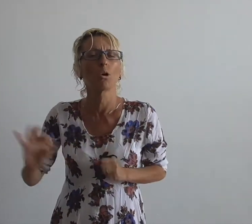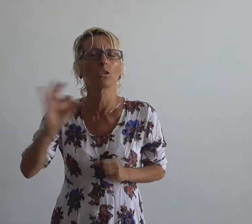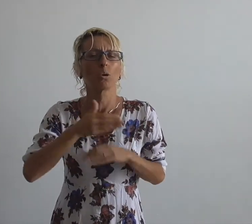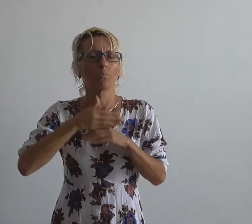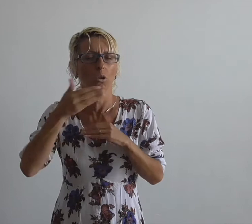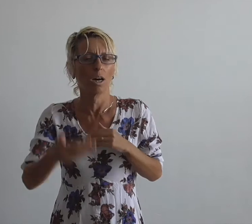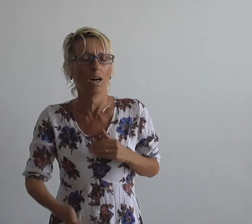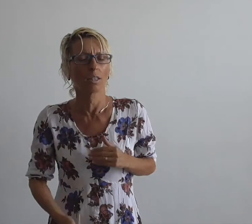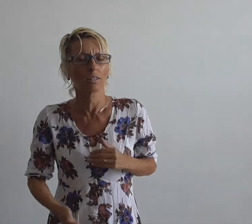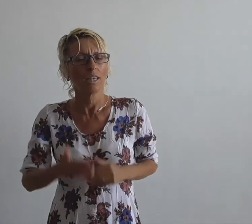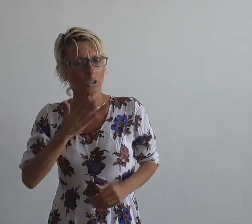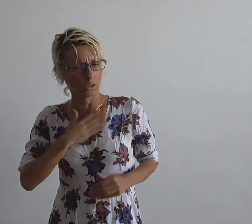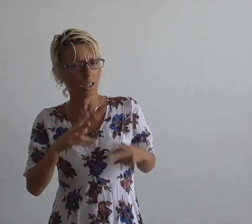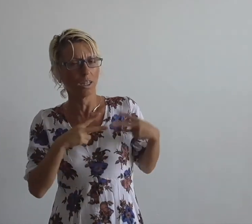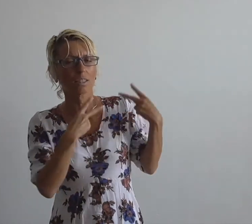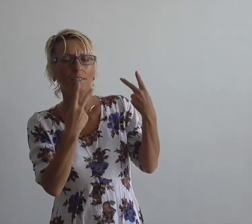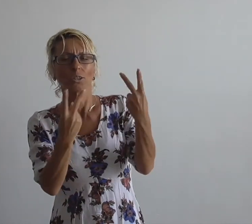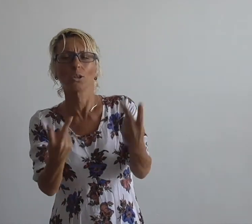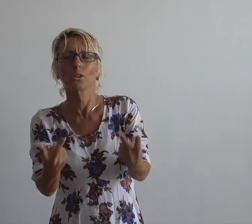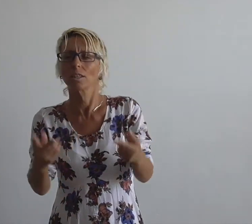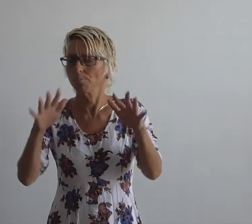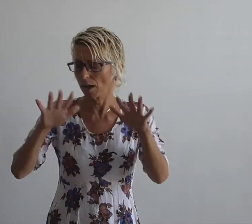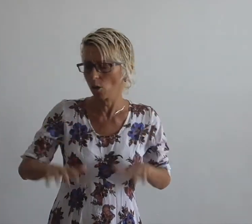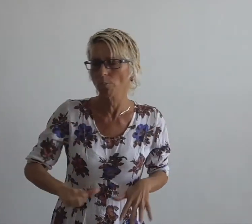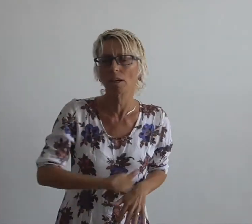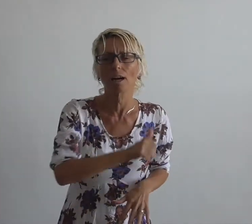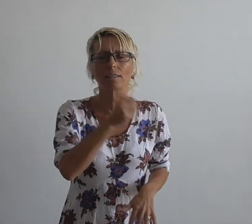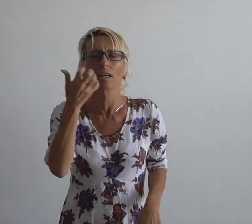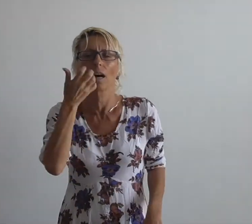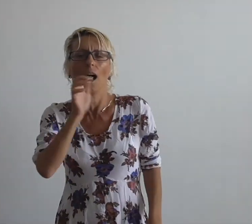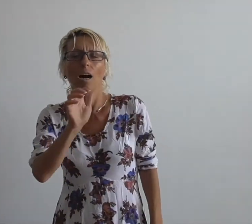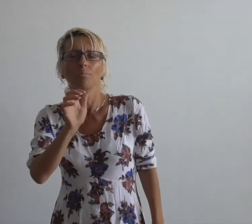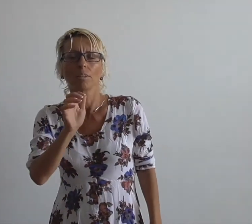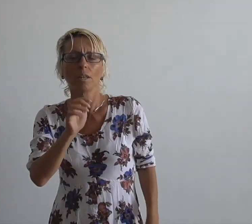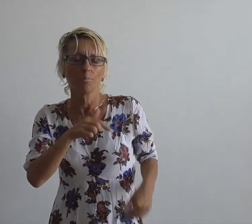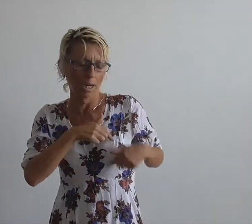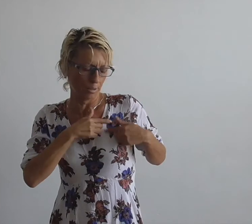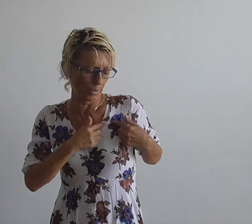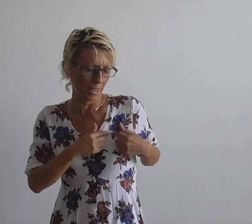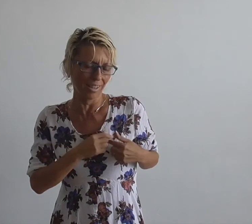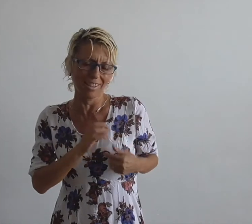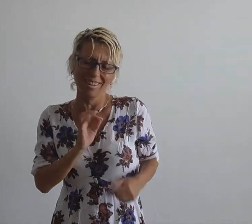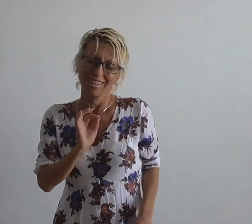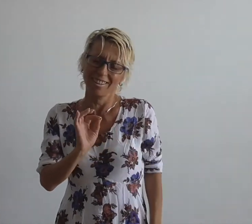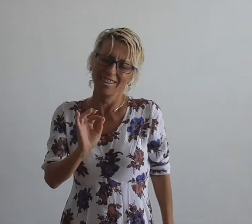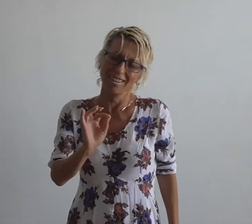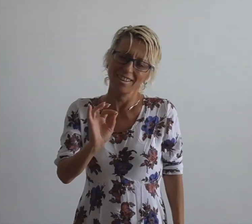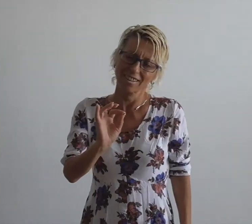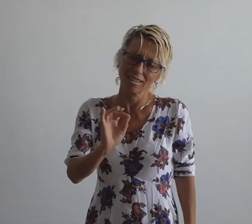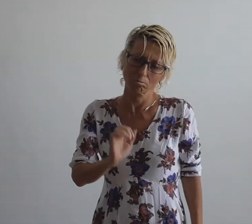If it’s not too late I want to come back To the warmest place in your heart